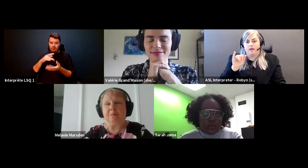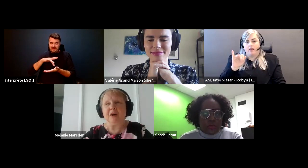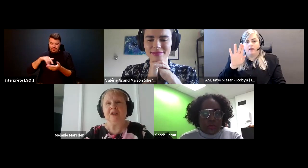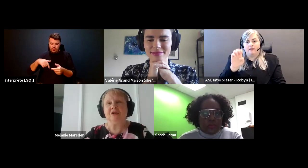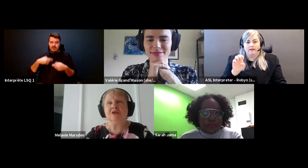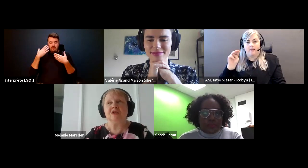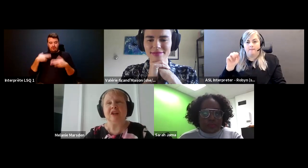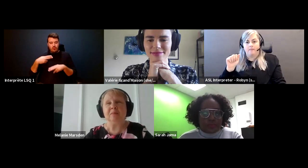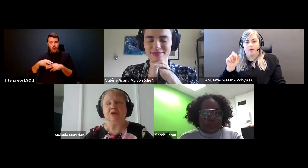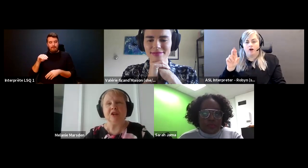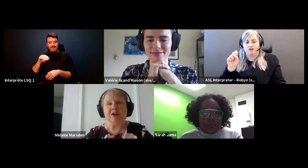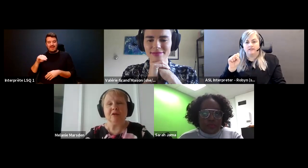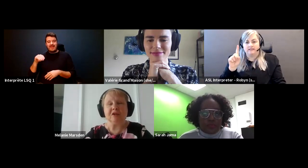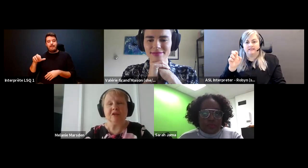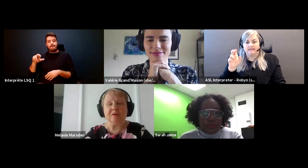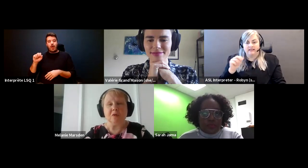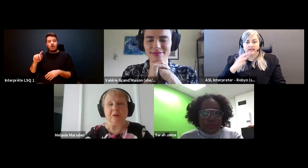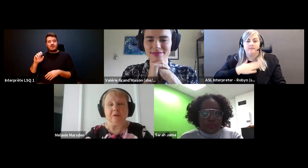Melanie Marsden: My indigenous name is she carries the LIFE woman.